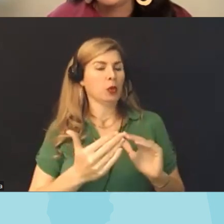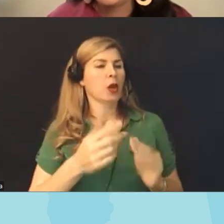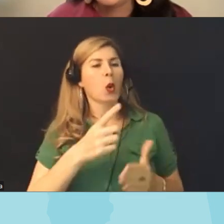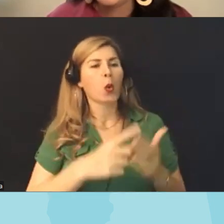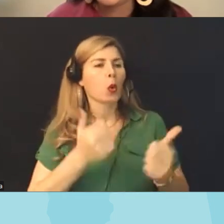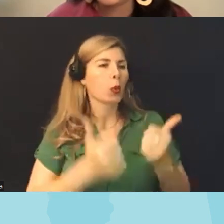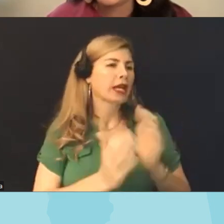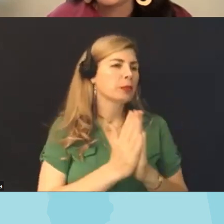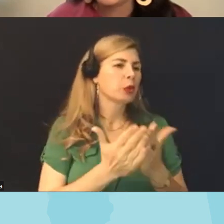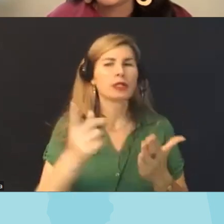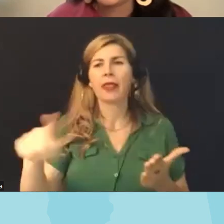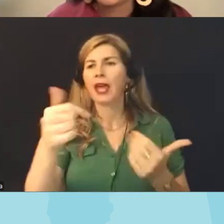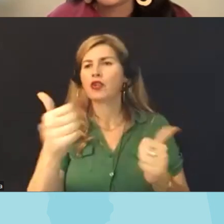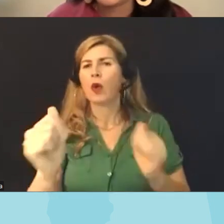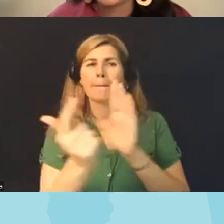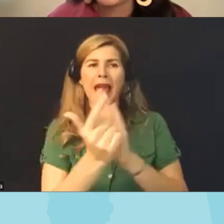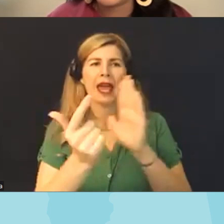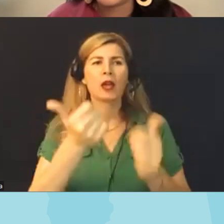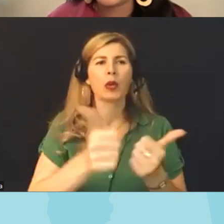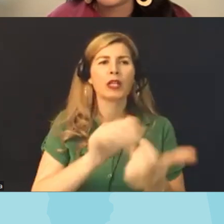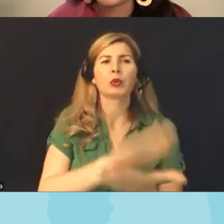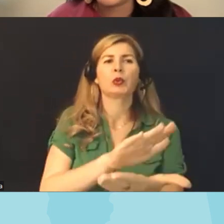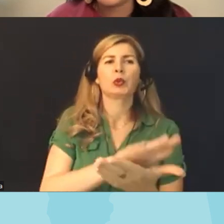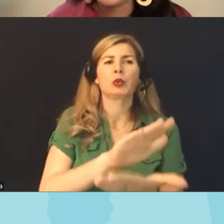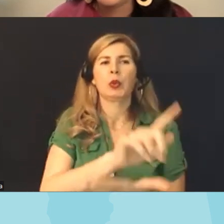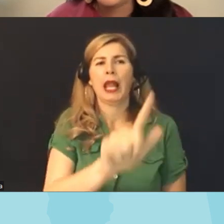are trying to be banned which school districts this is libraries this is happening at kind of